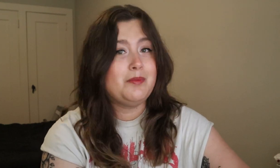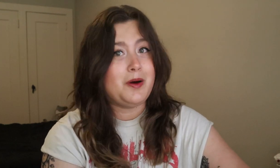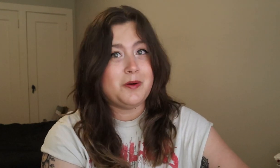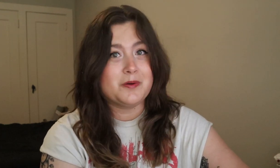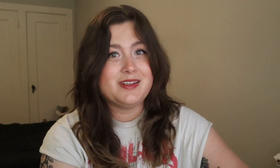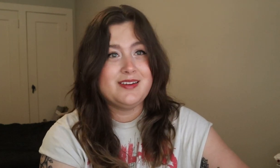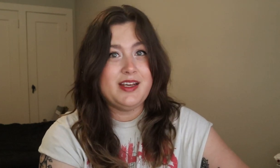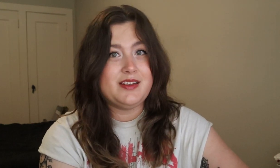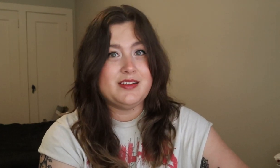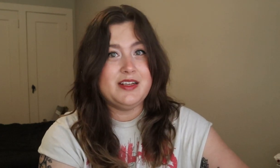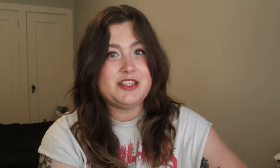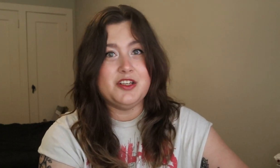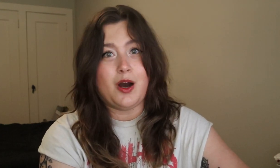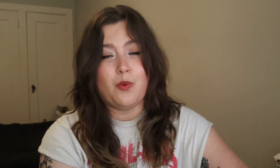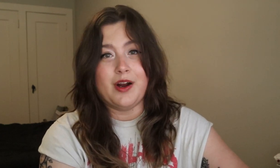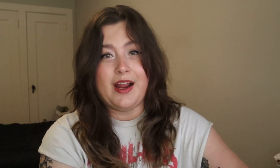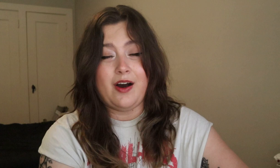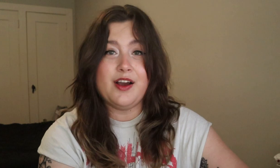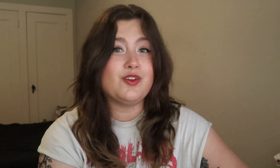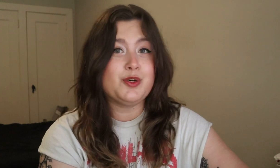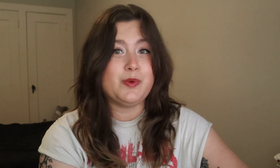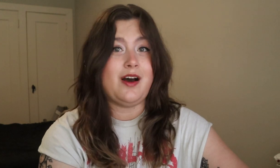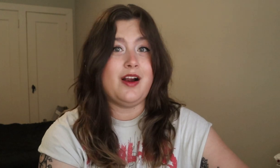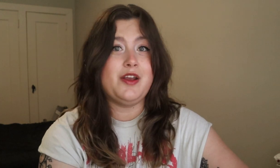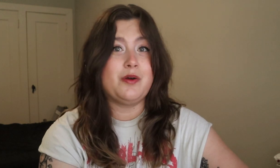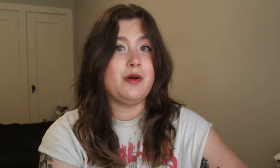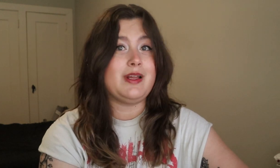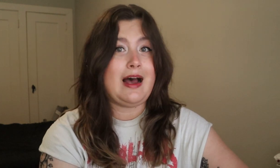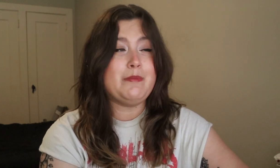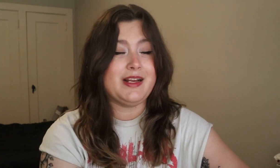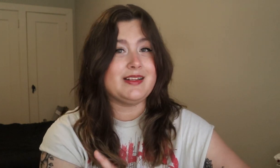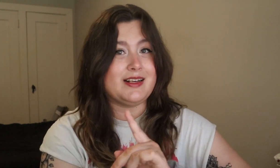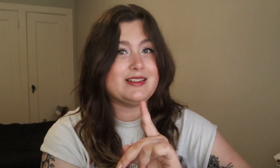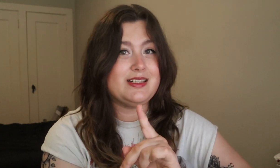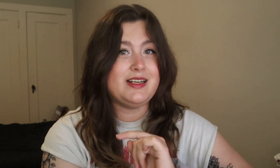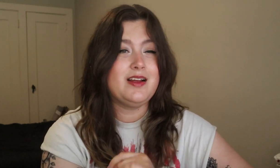Lo and behold, it, it did not work out. I learned when audio goes hot because I could see it.